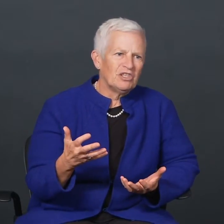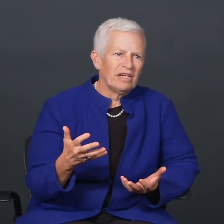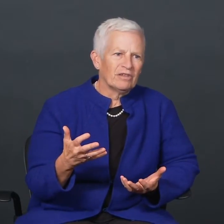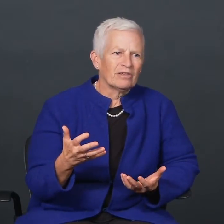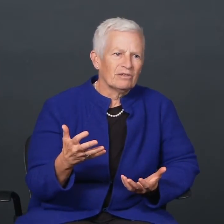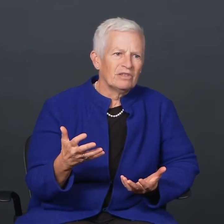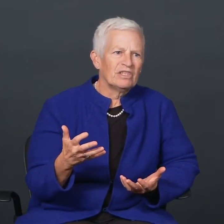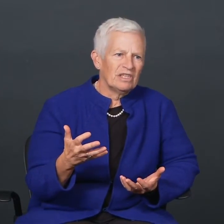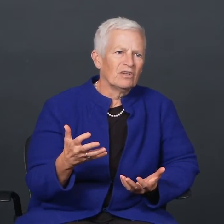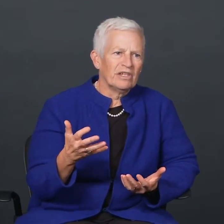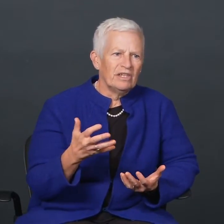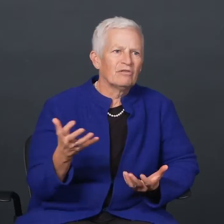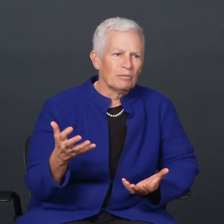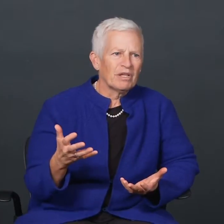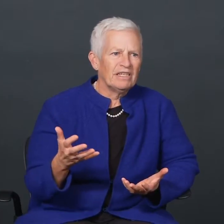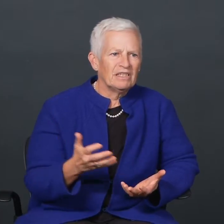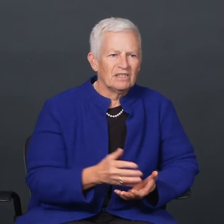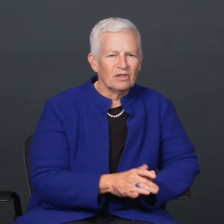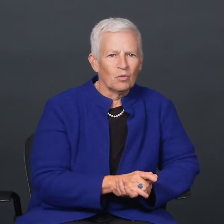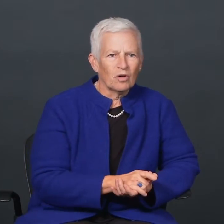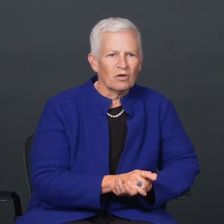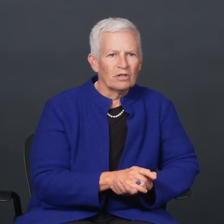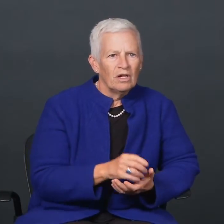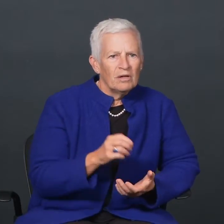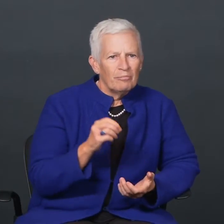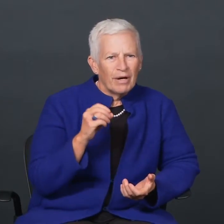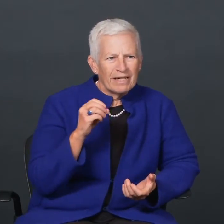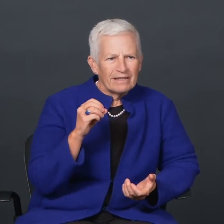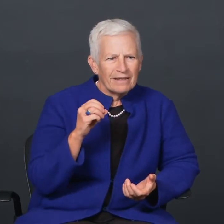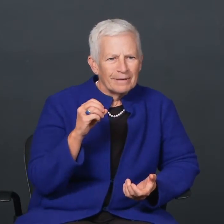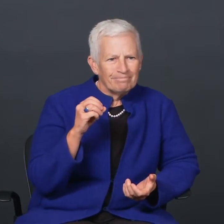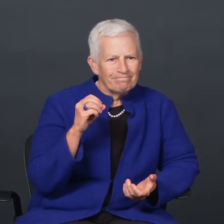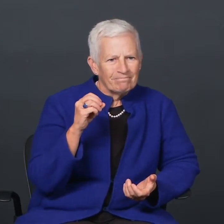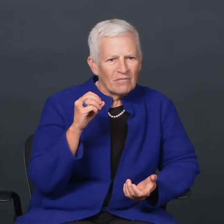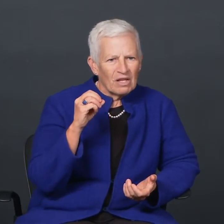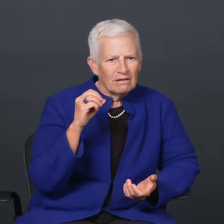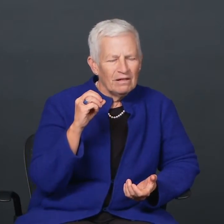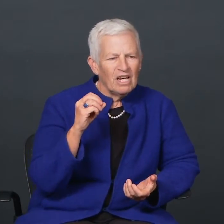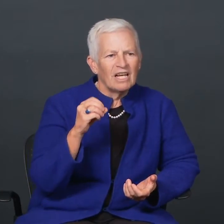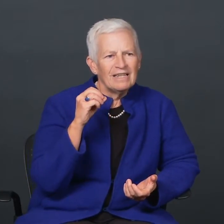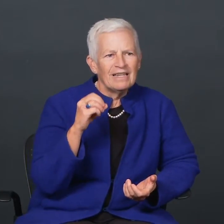gender still in different places in the world.